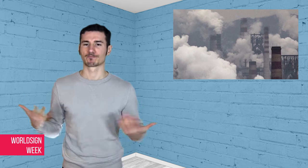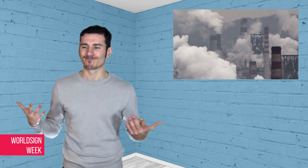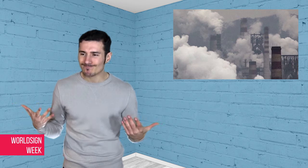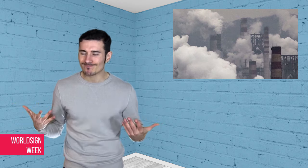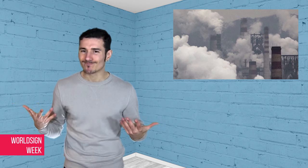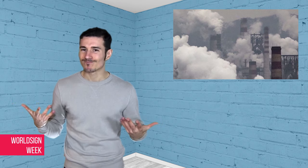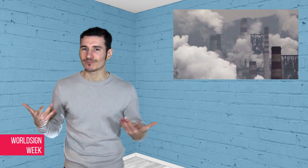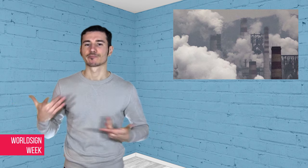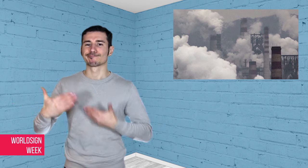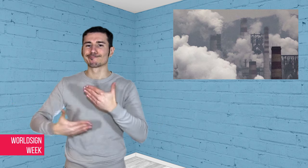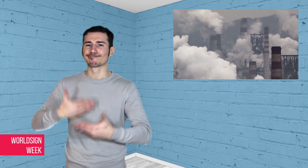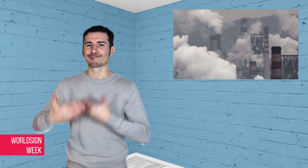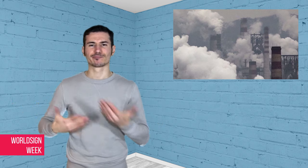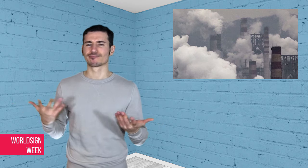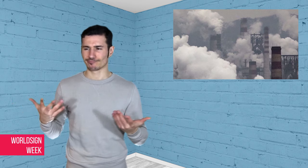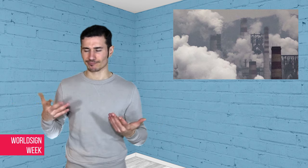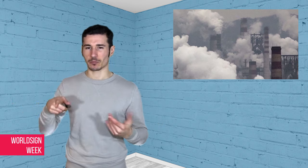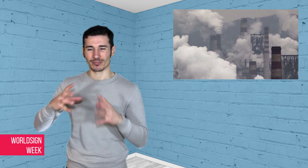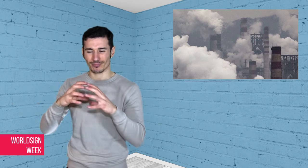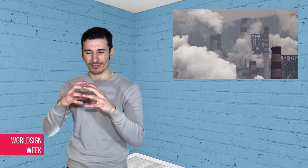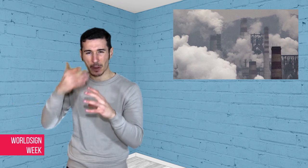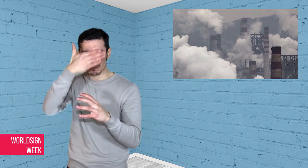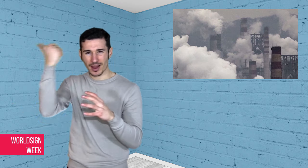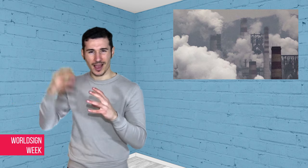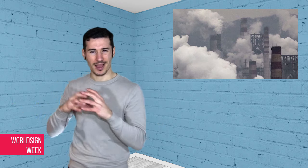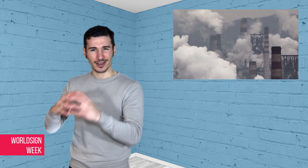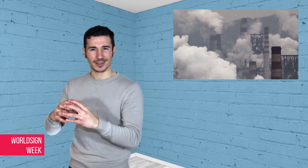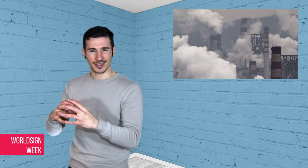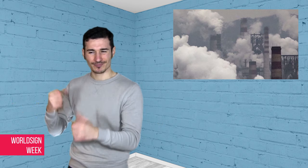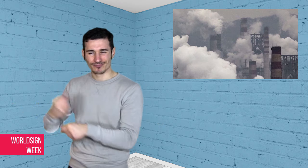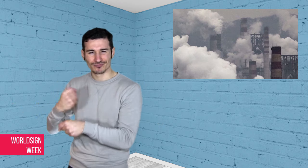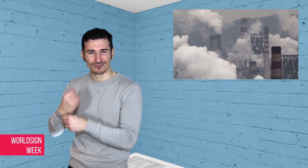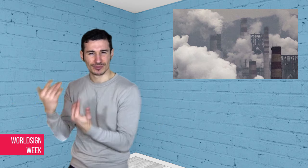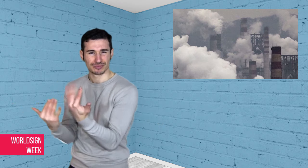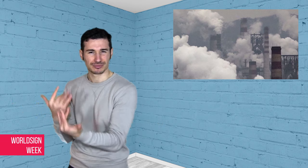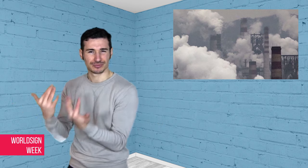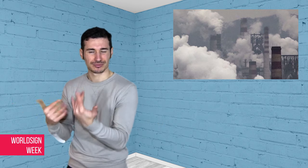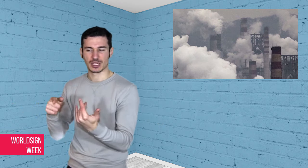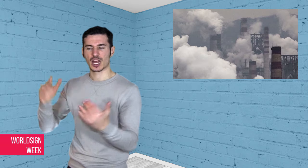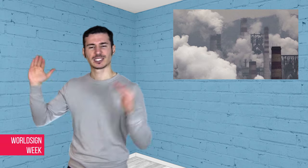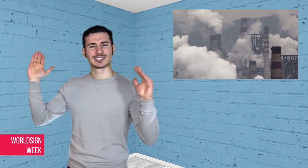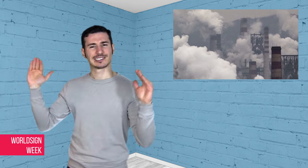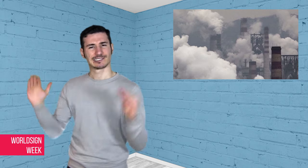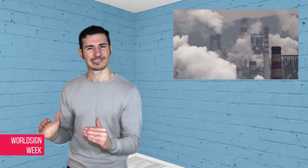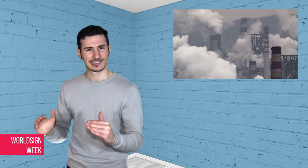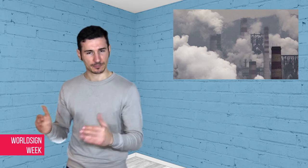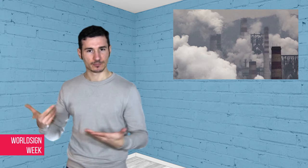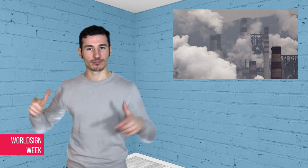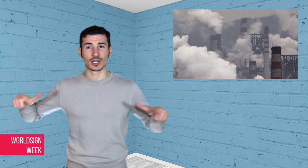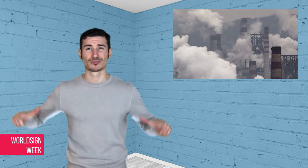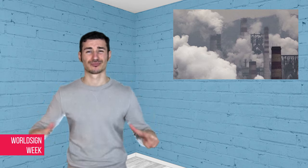use, upgrading coal-fired power